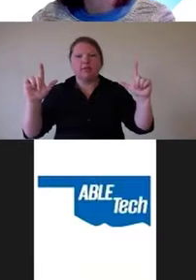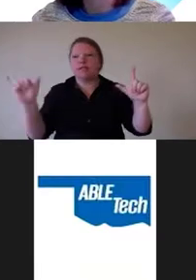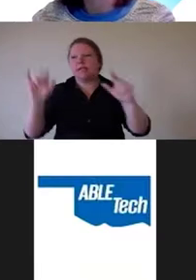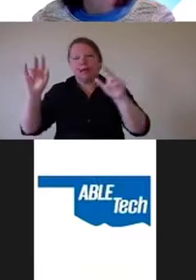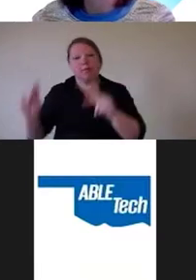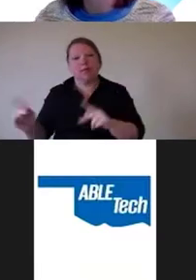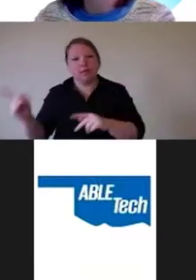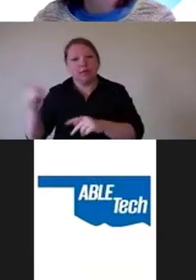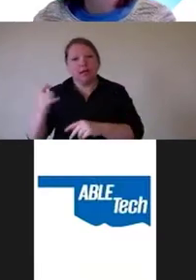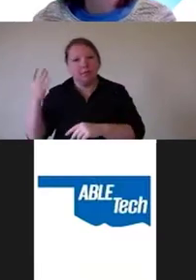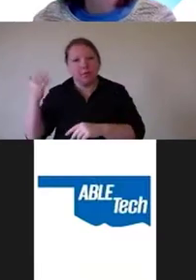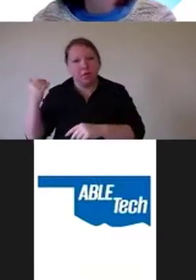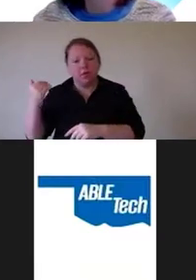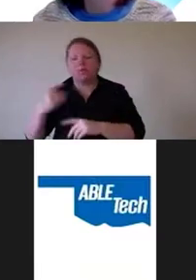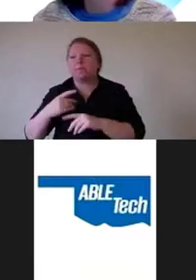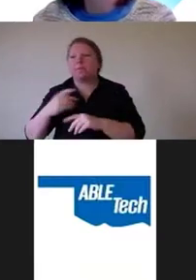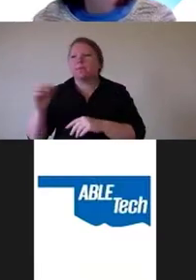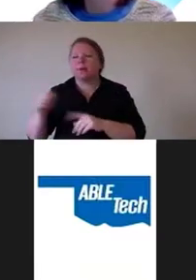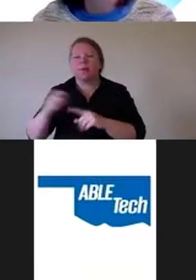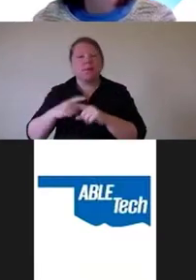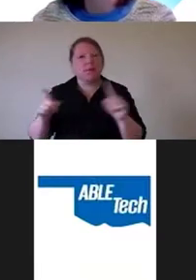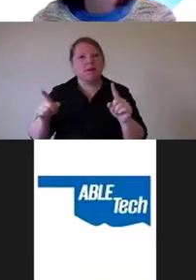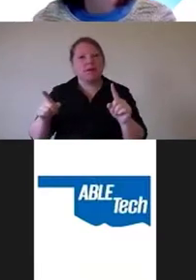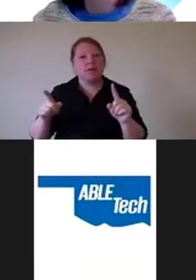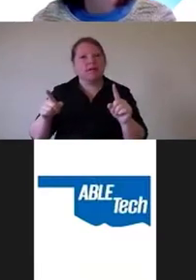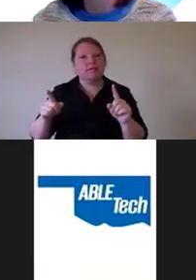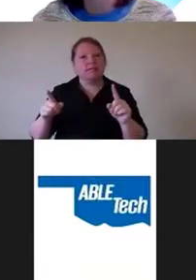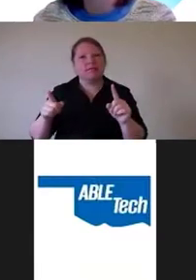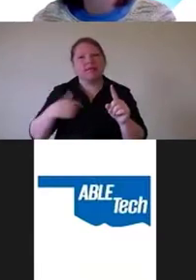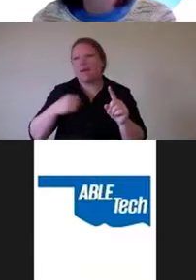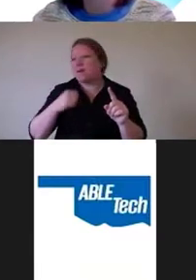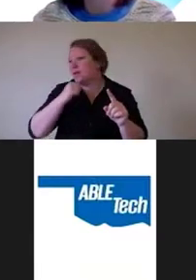but I would not put in an overlay at this point to anything.